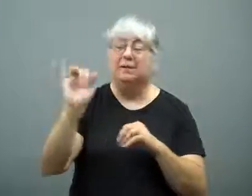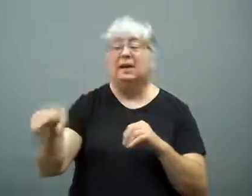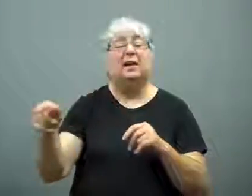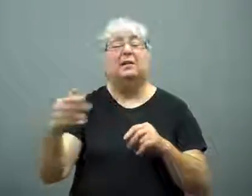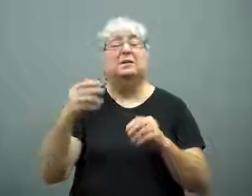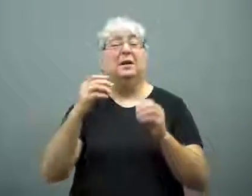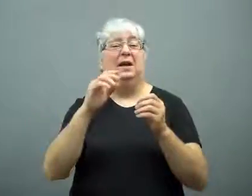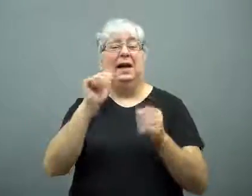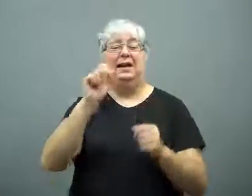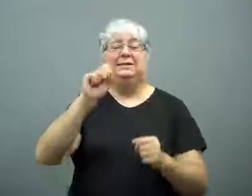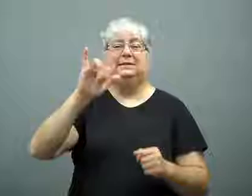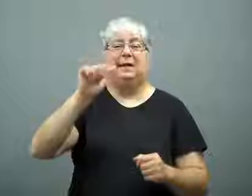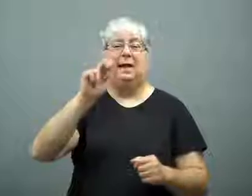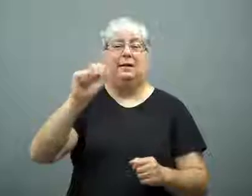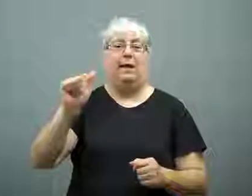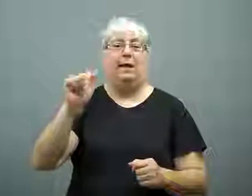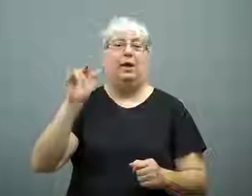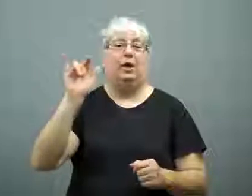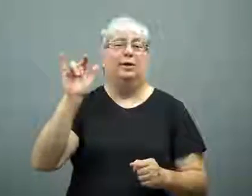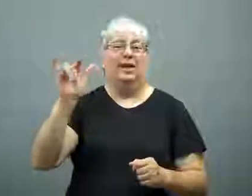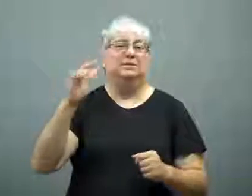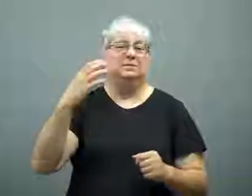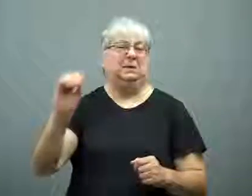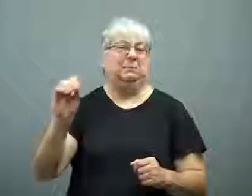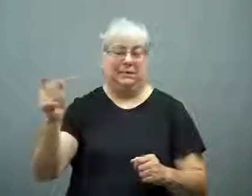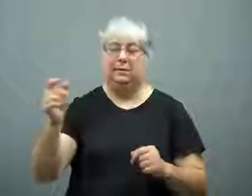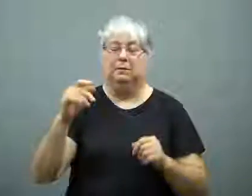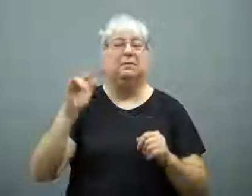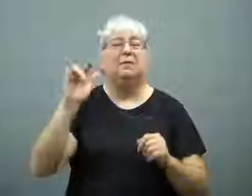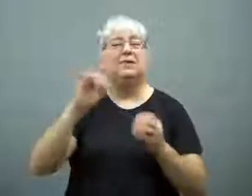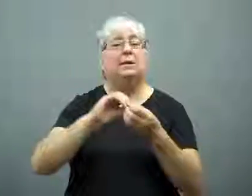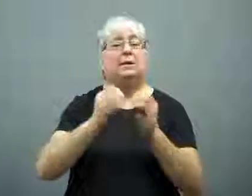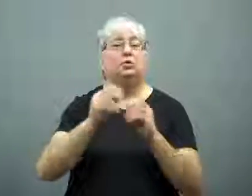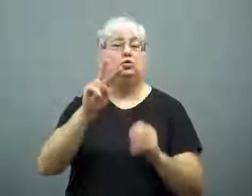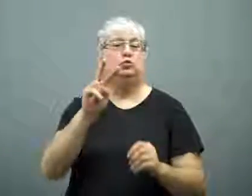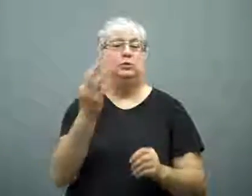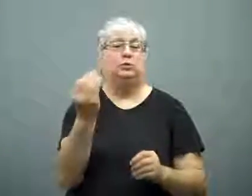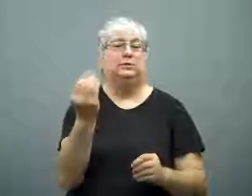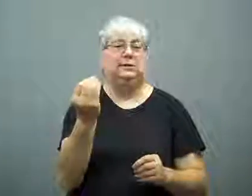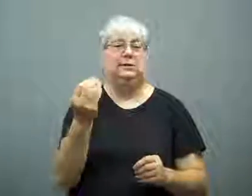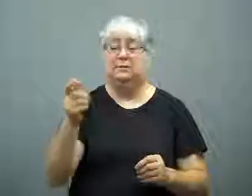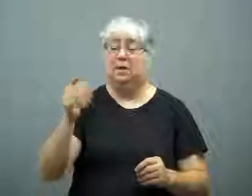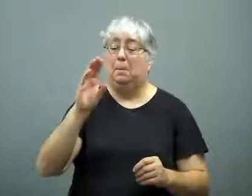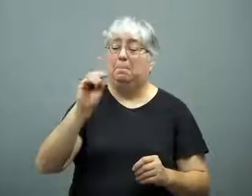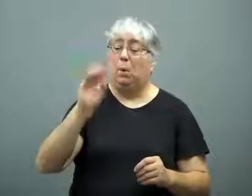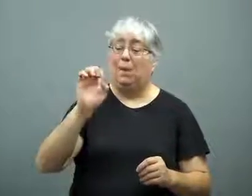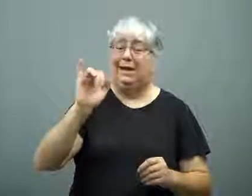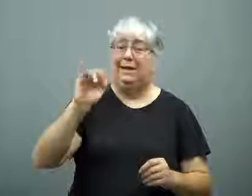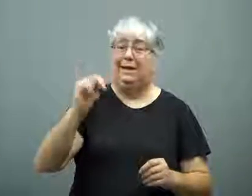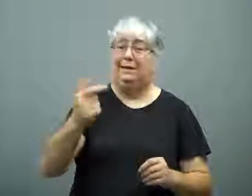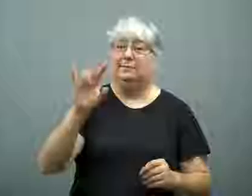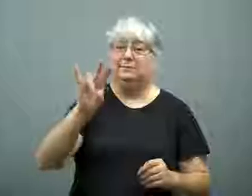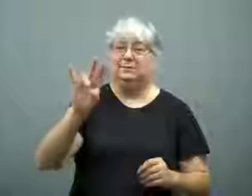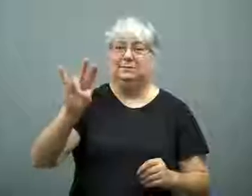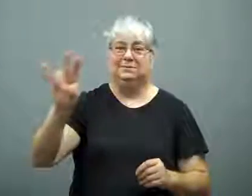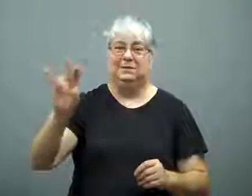It was Asiana Airlines flight 214.